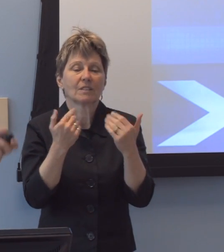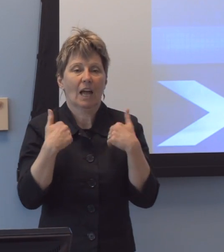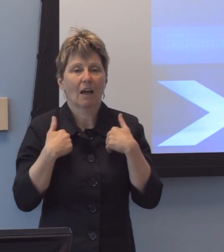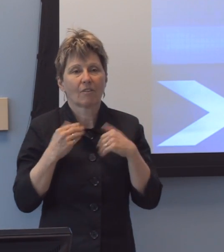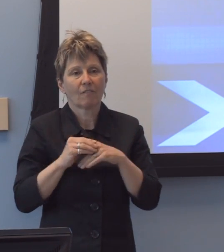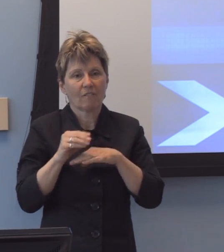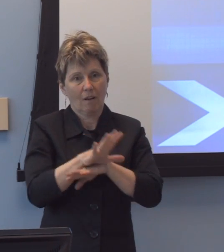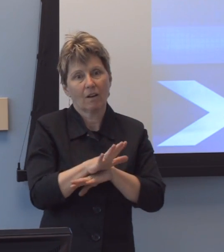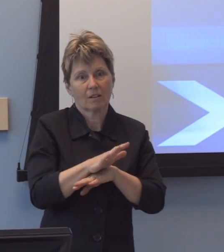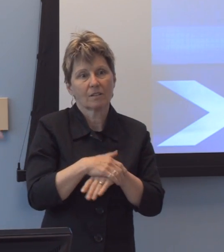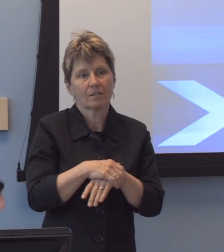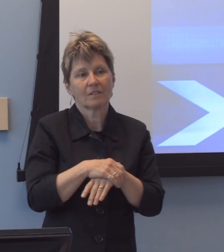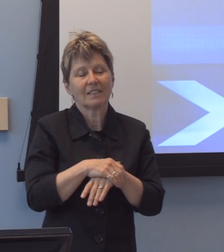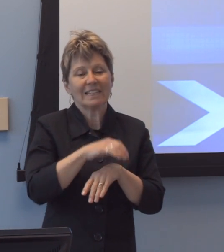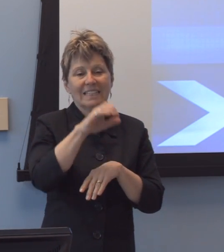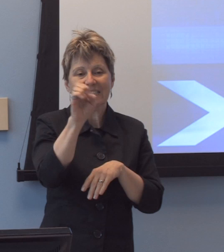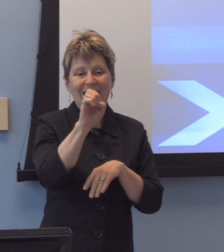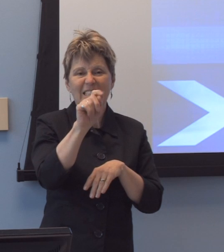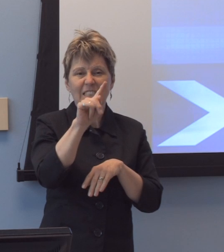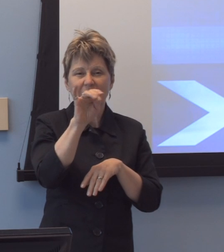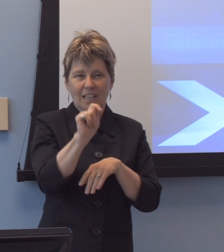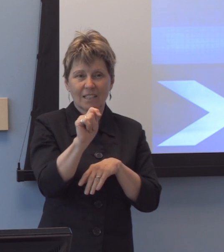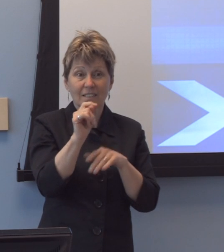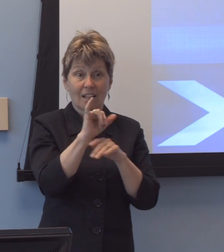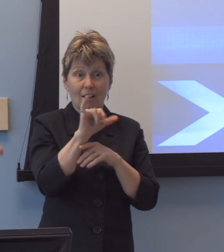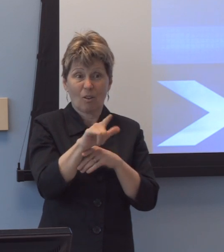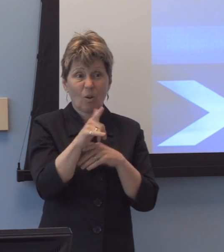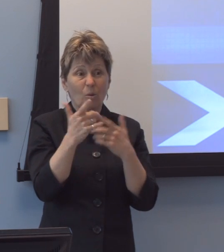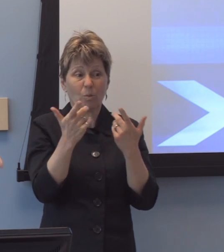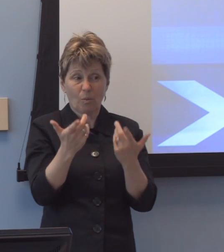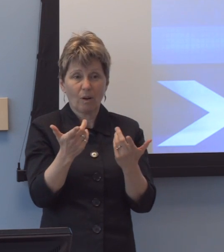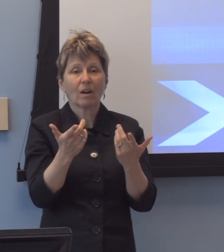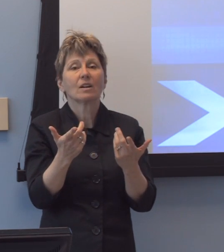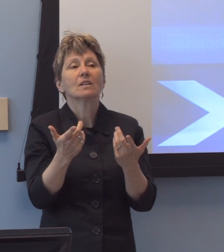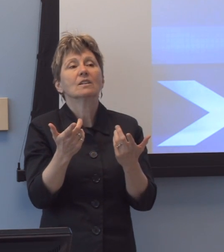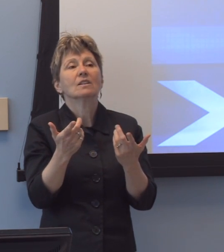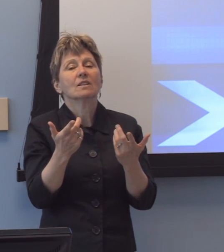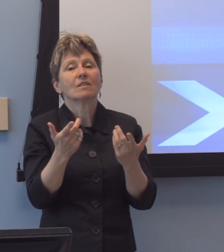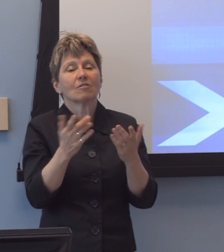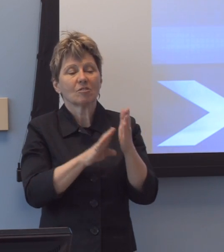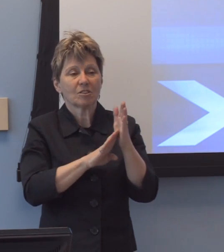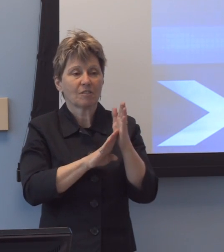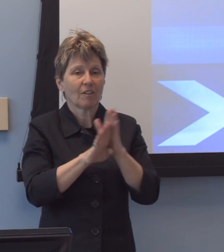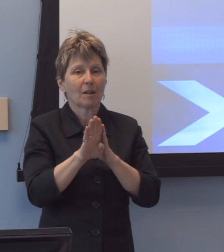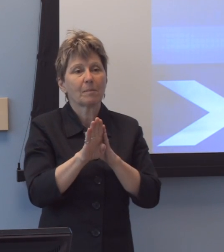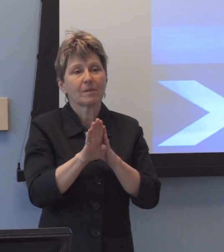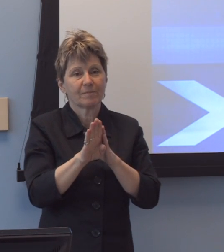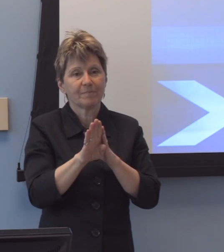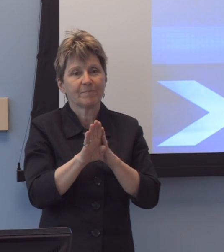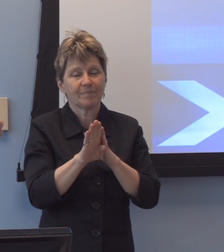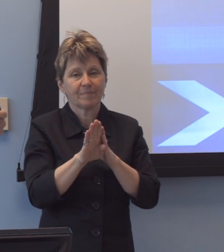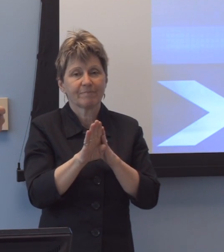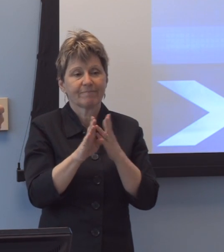So, eText at Illinois, uh, ultimately has resulted in the development of what, uh, eh, the state of the art